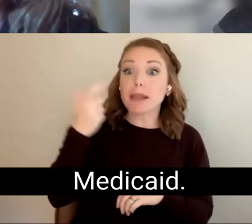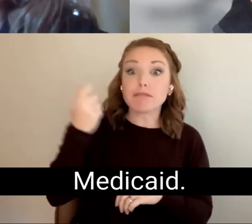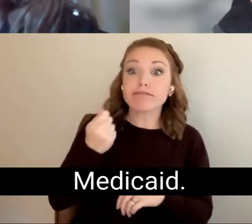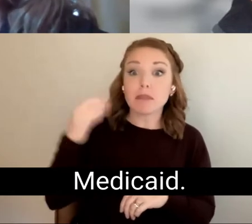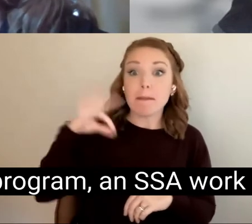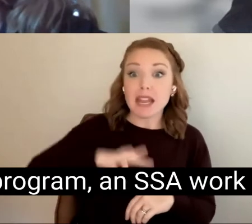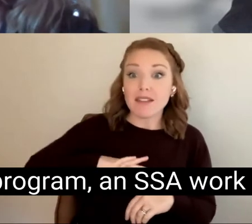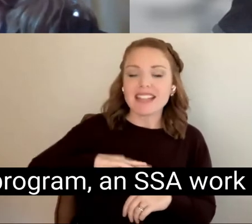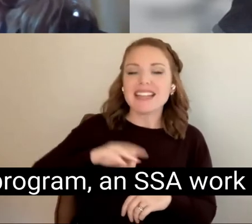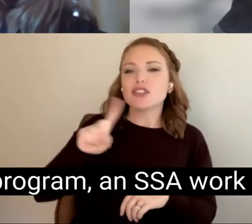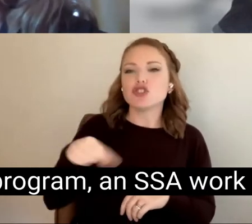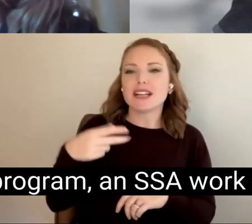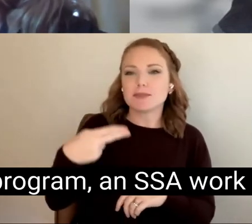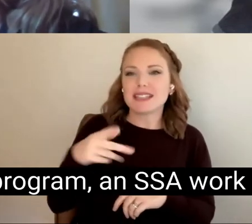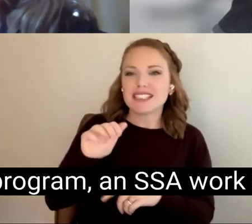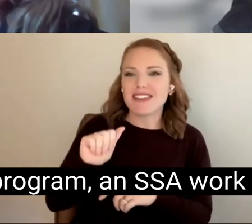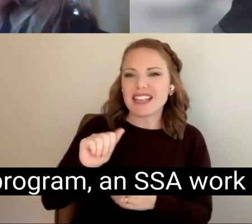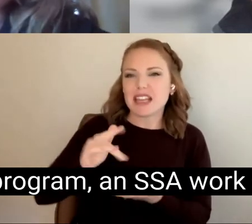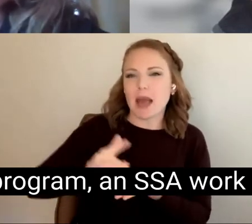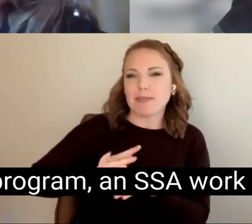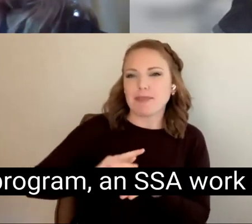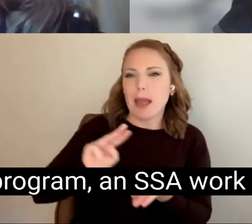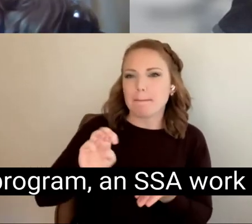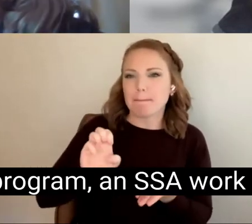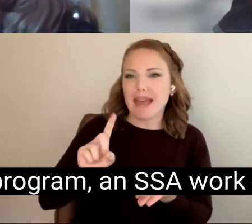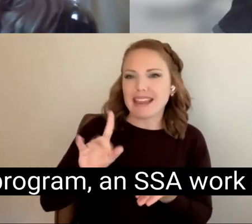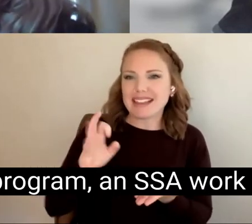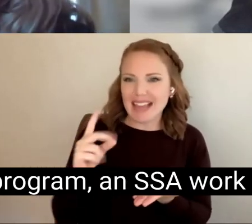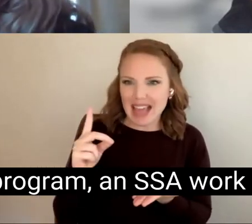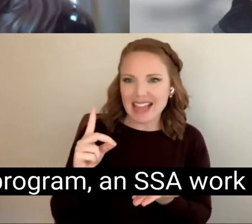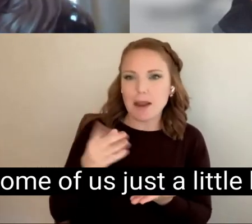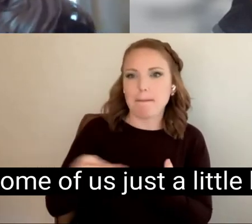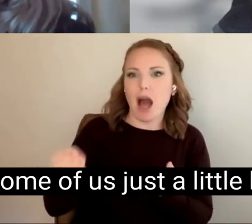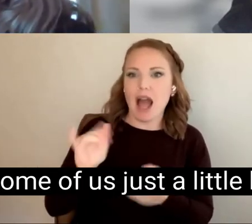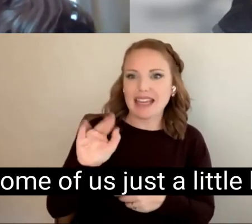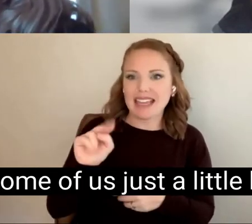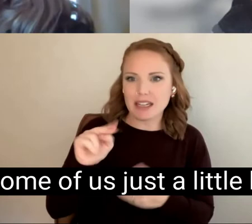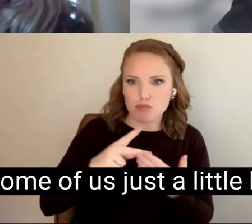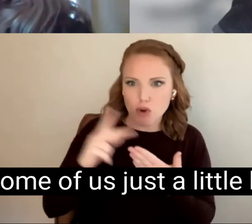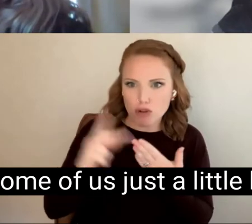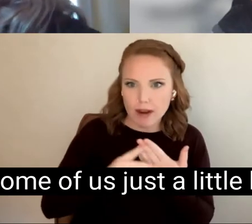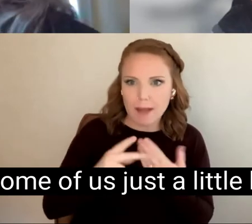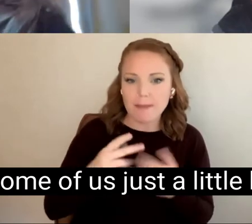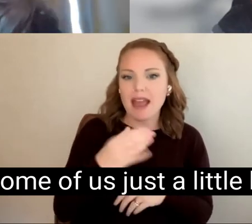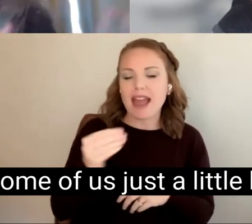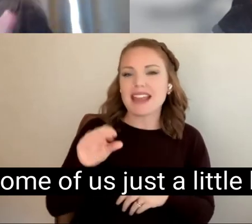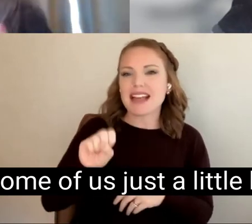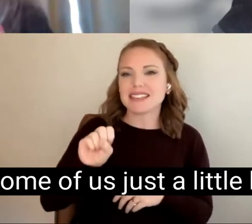Medicaid. Buy-in program, an SSA work support. So some of us just a little bit of